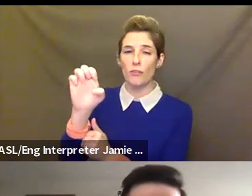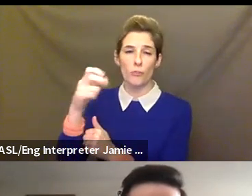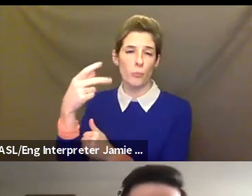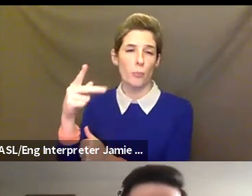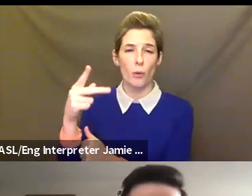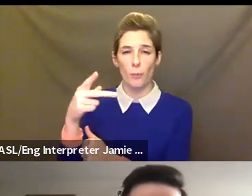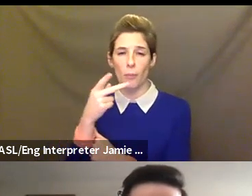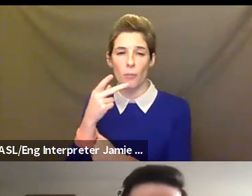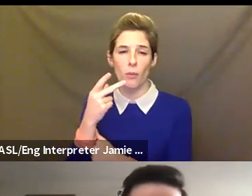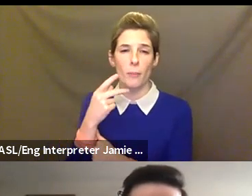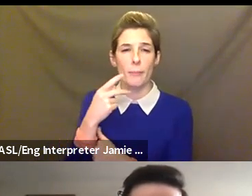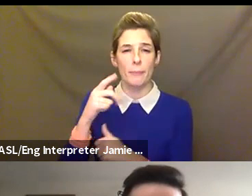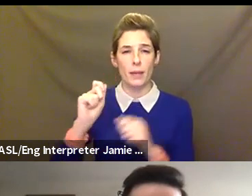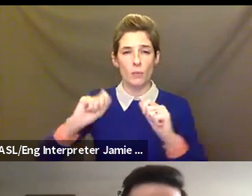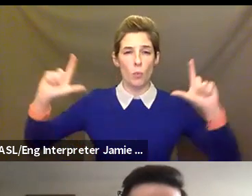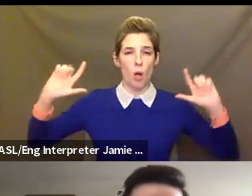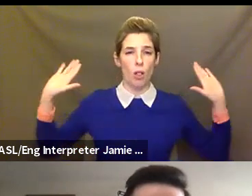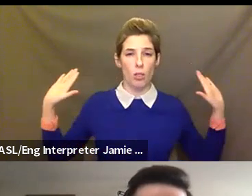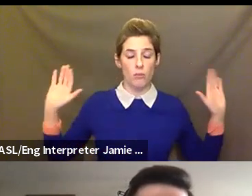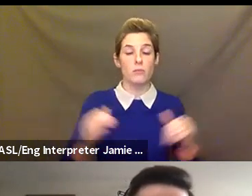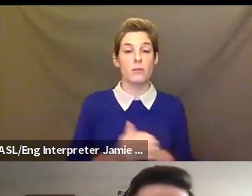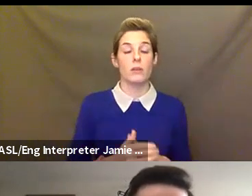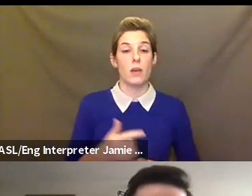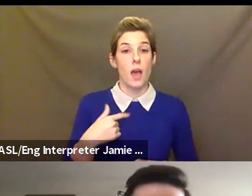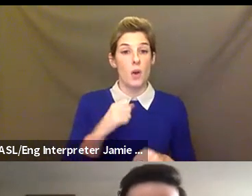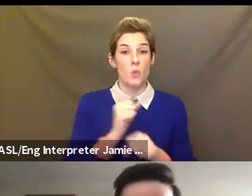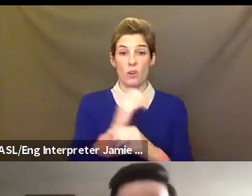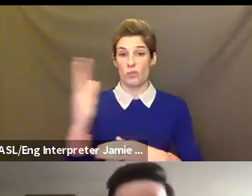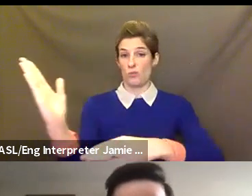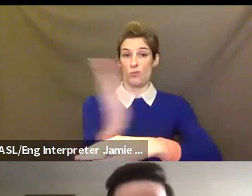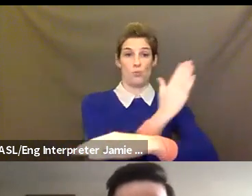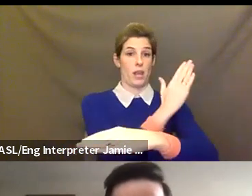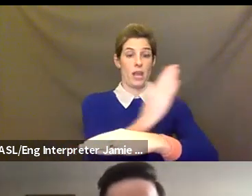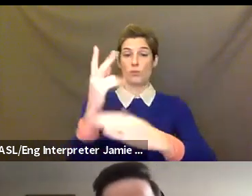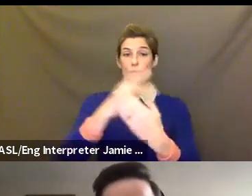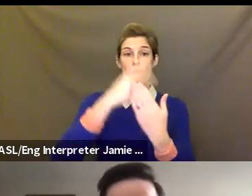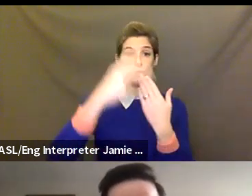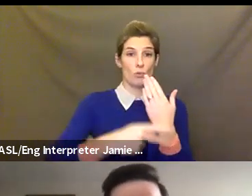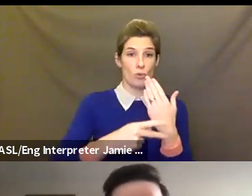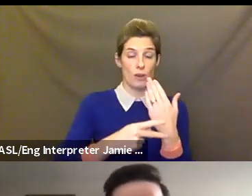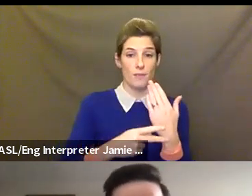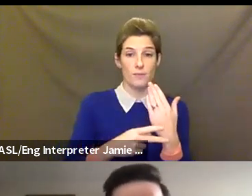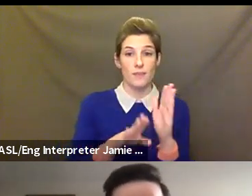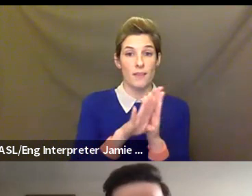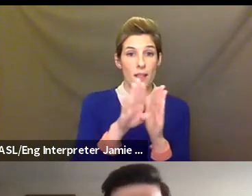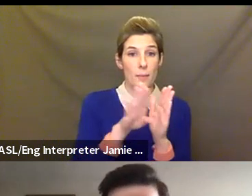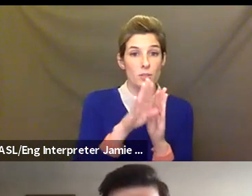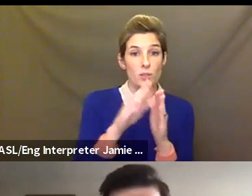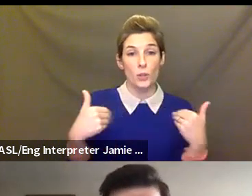programmings. One is the DYCD program, which is the Department of Youth and Community Development. I am a teaching